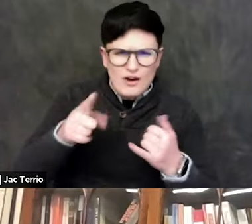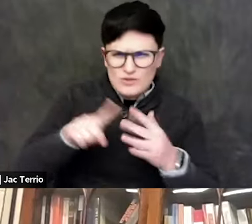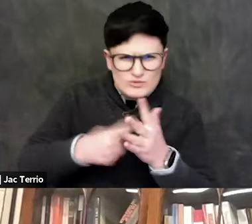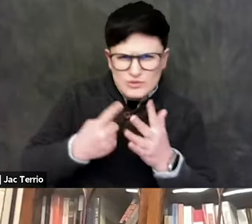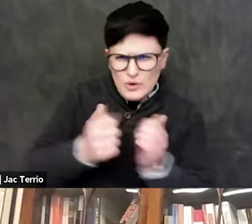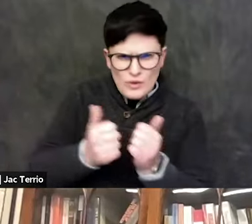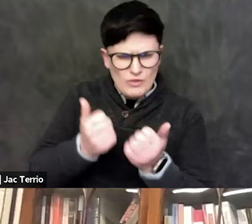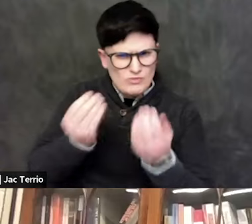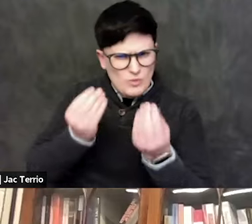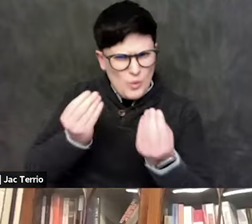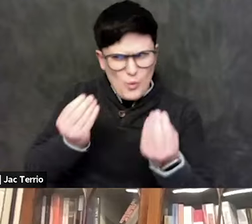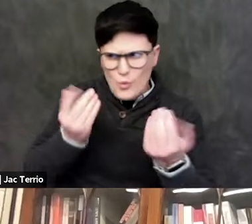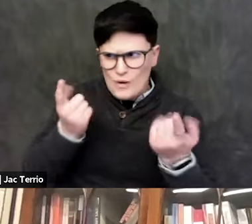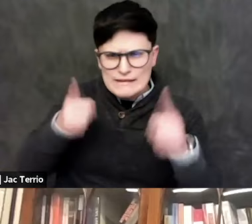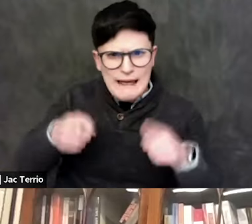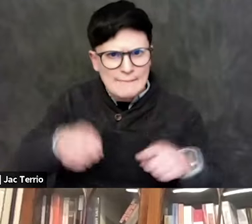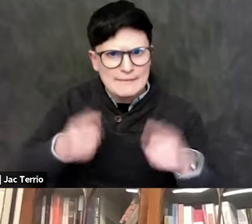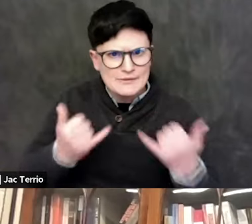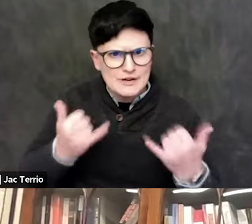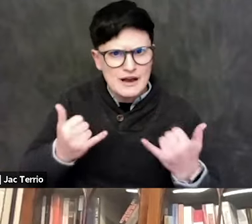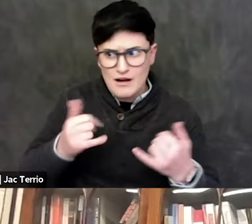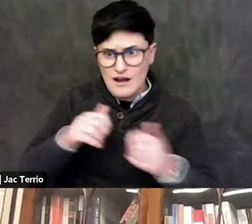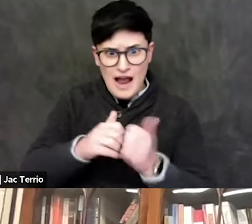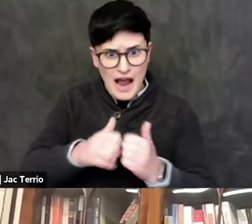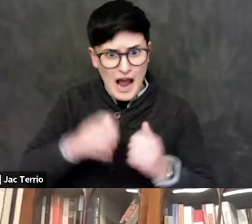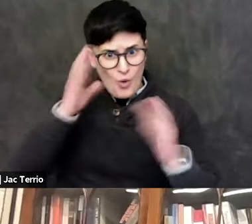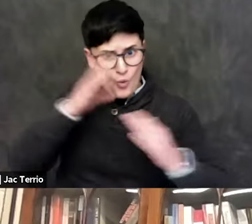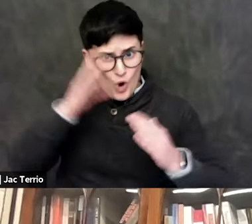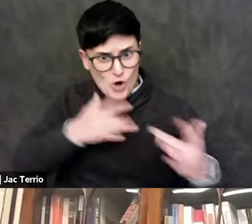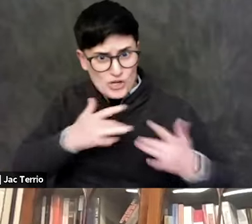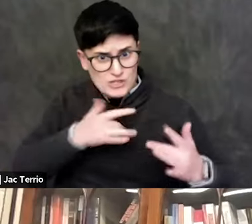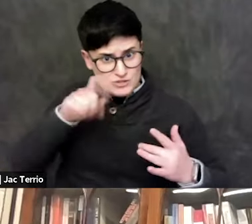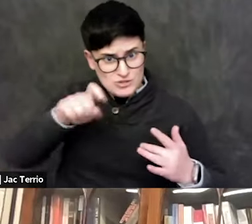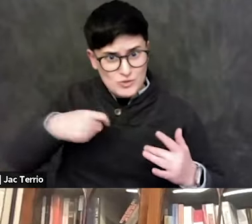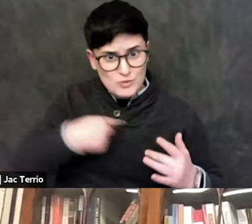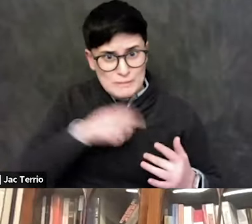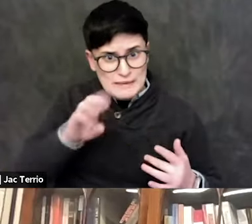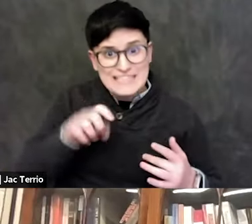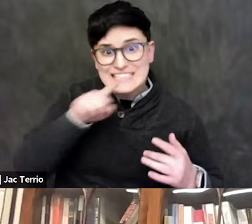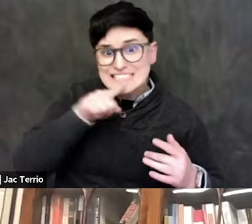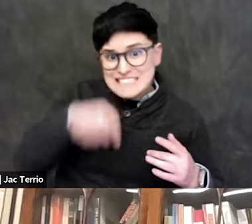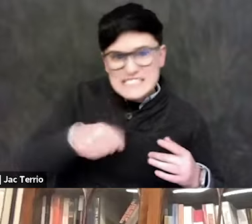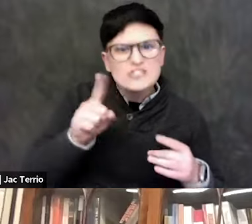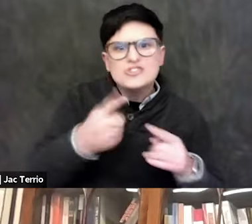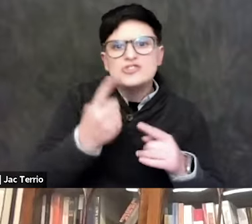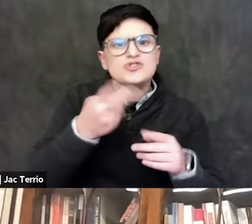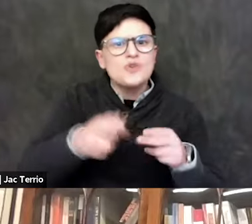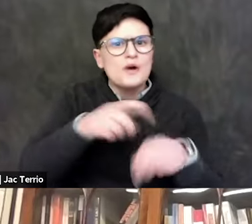How worried should we be? Is this a blip or a sea change? And maybe another way of saying that is,